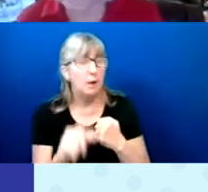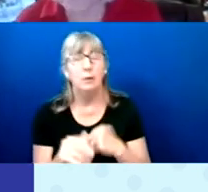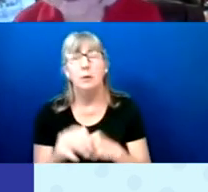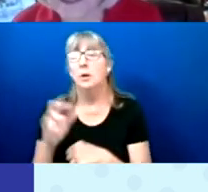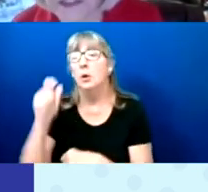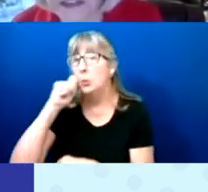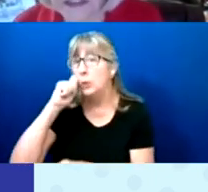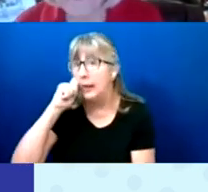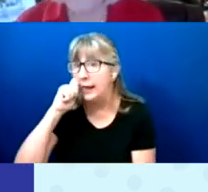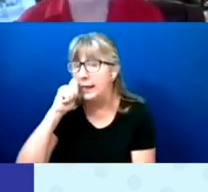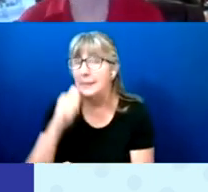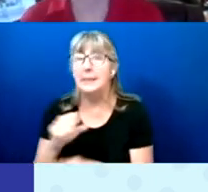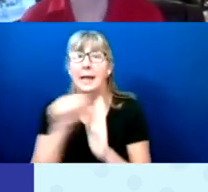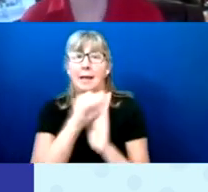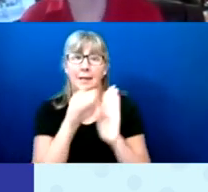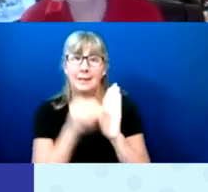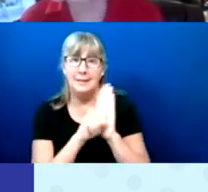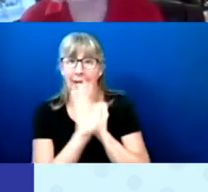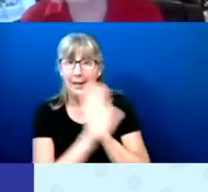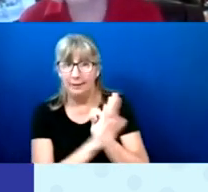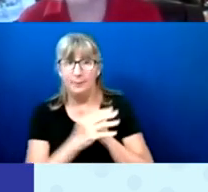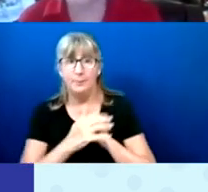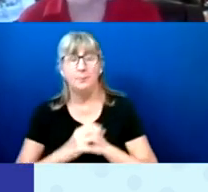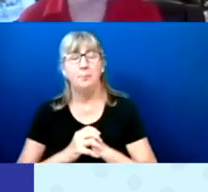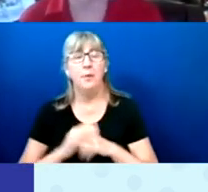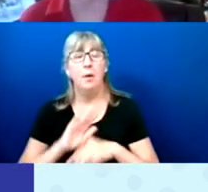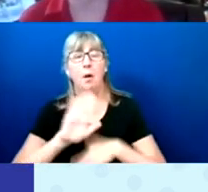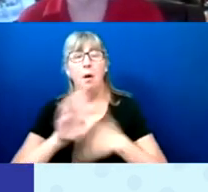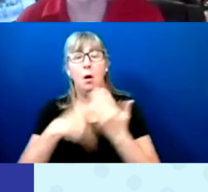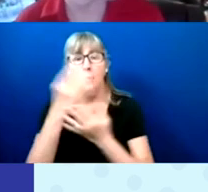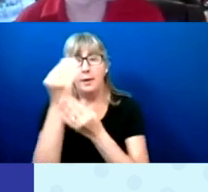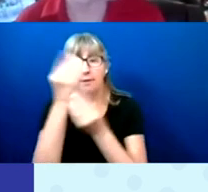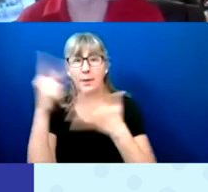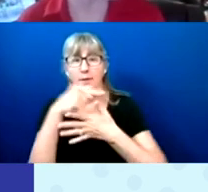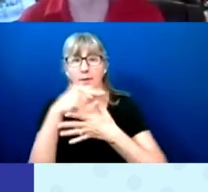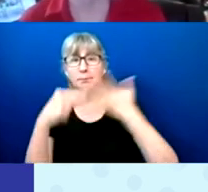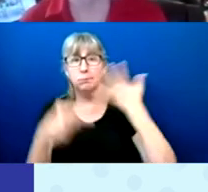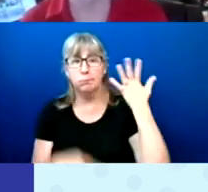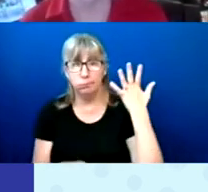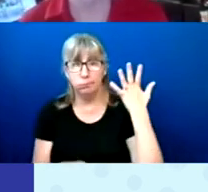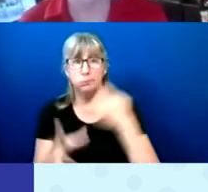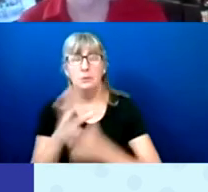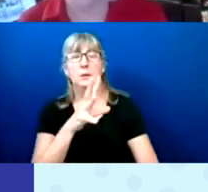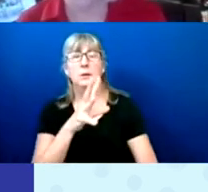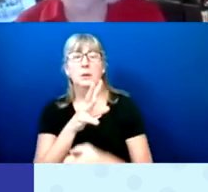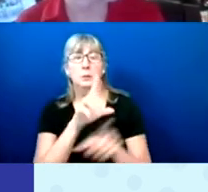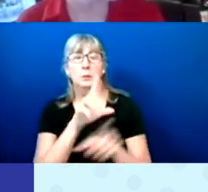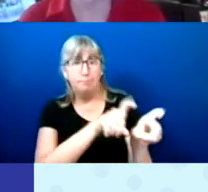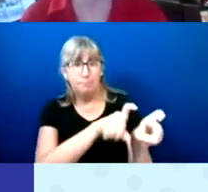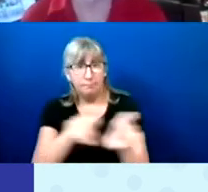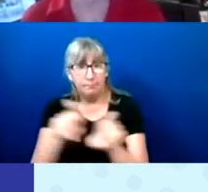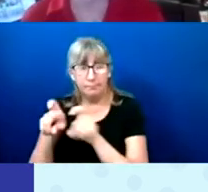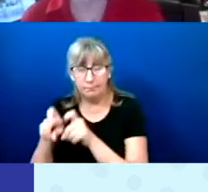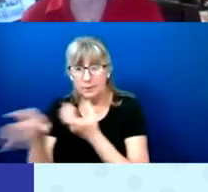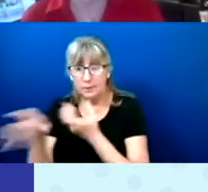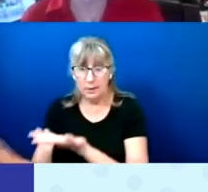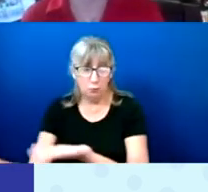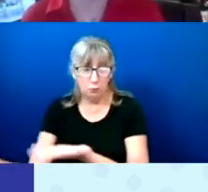they live in. All of this information we are able to pull from our survey.